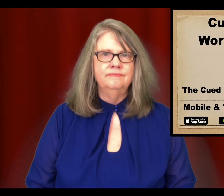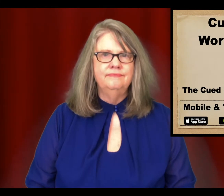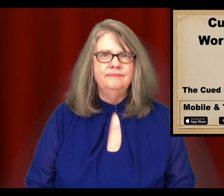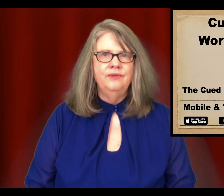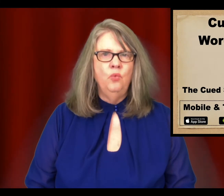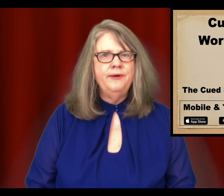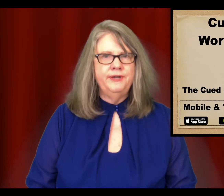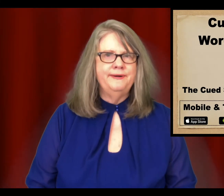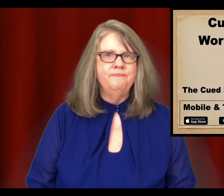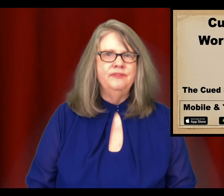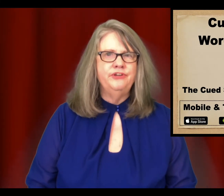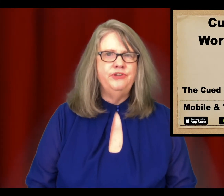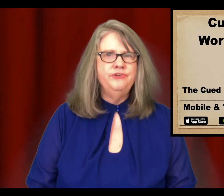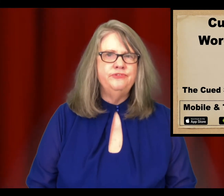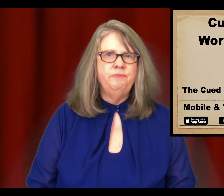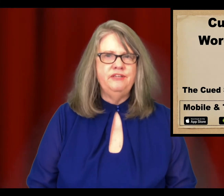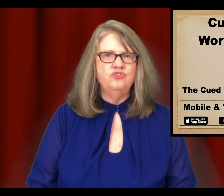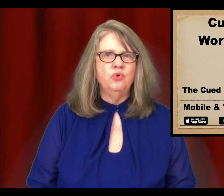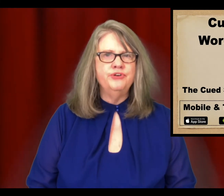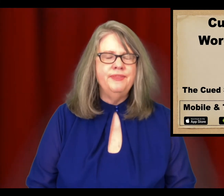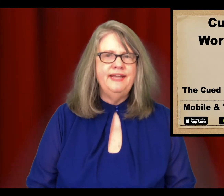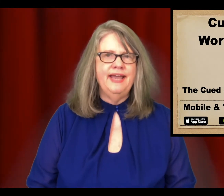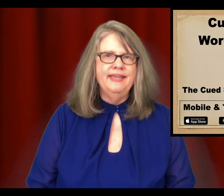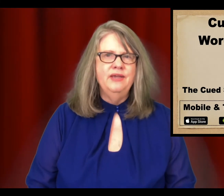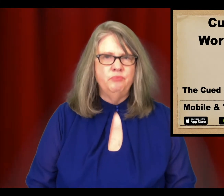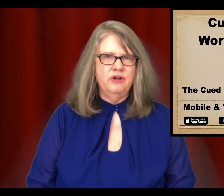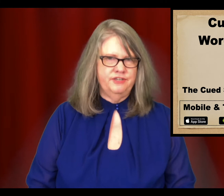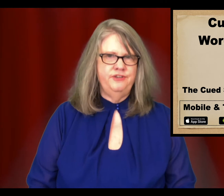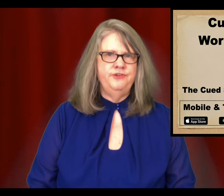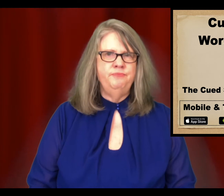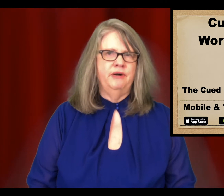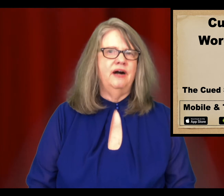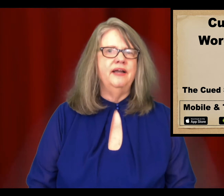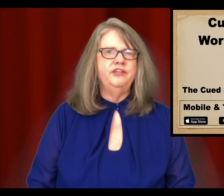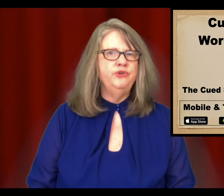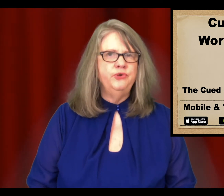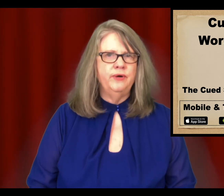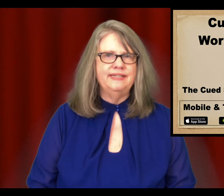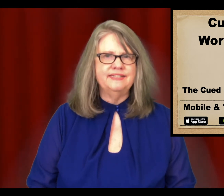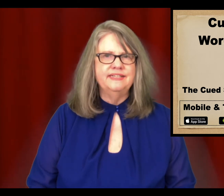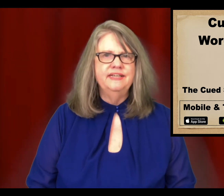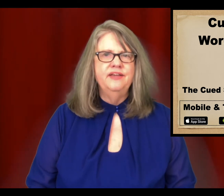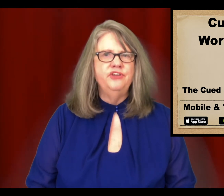Welcome to Cued Speech Word Of The Day brought to you by CueQuest, The Cued